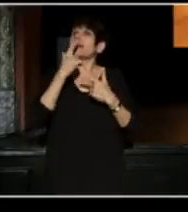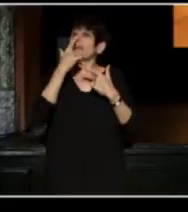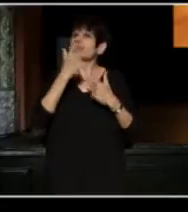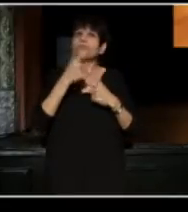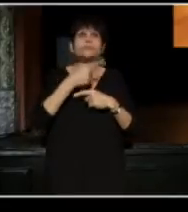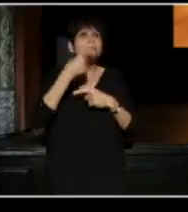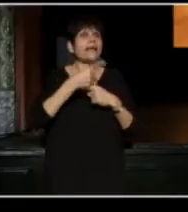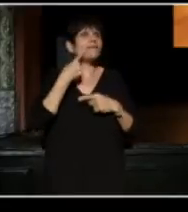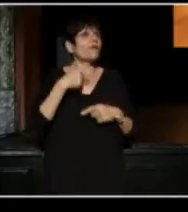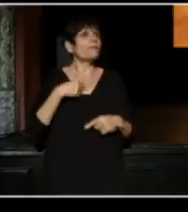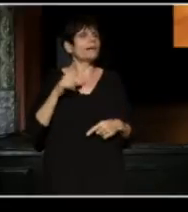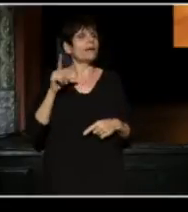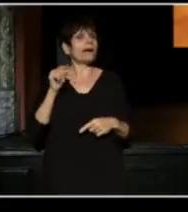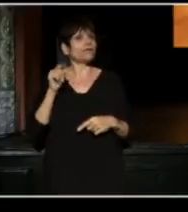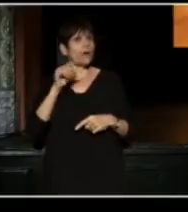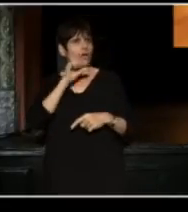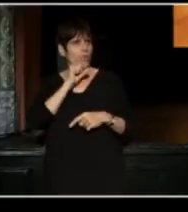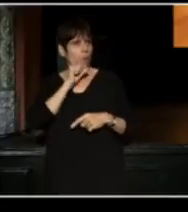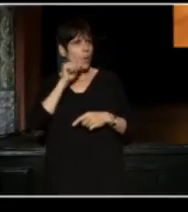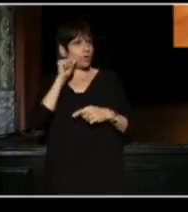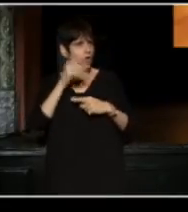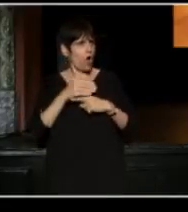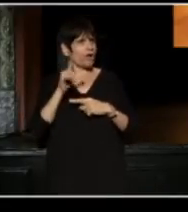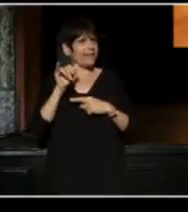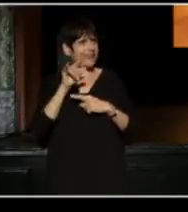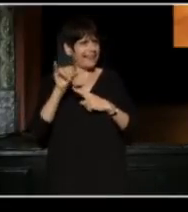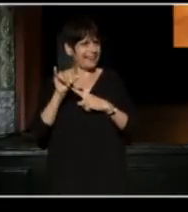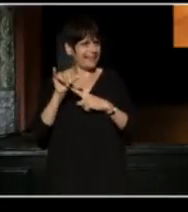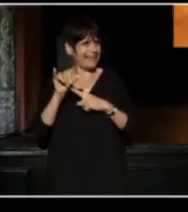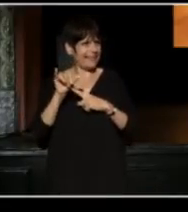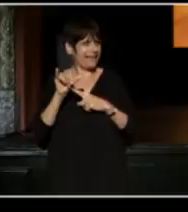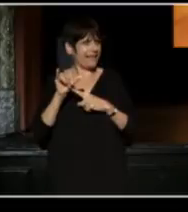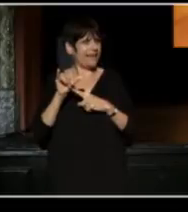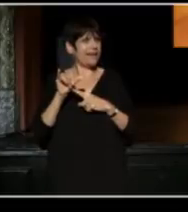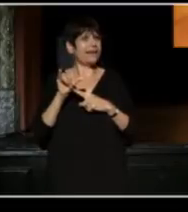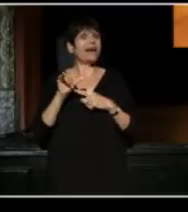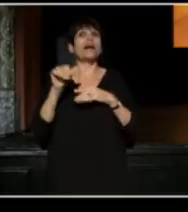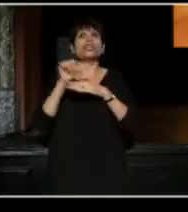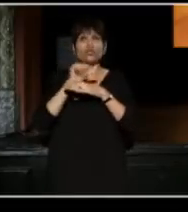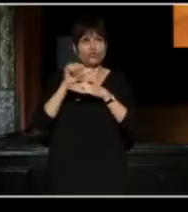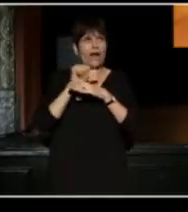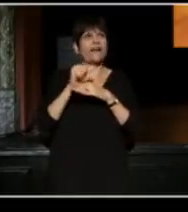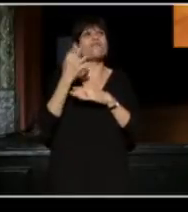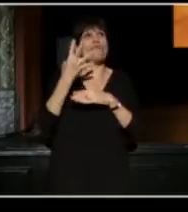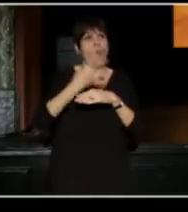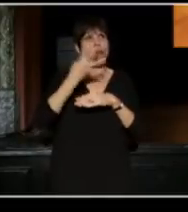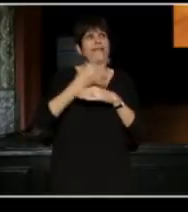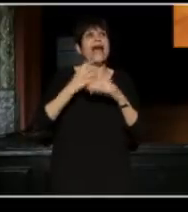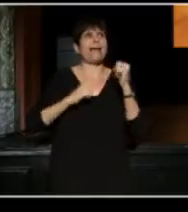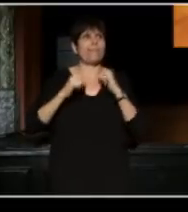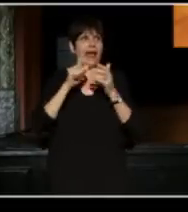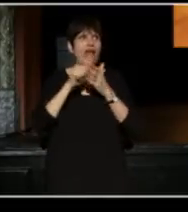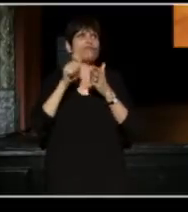this morning, my 28 year old daughter, Lily, got on a train for a four day playwrighting conference at Yale.